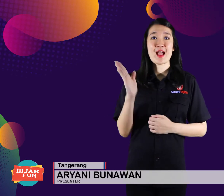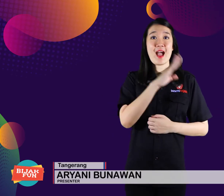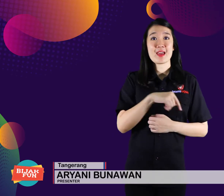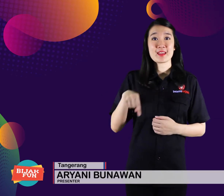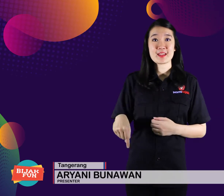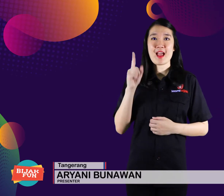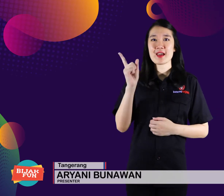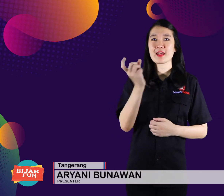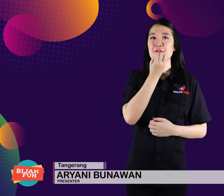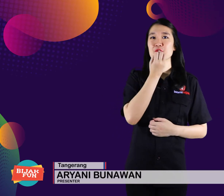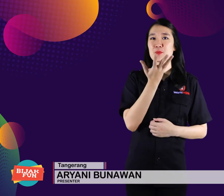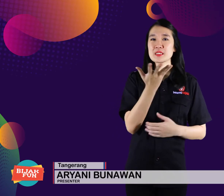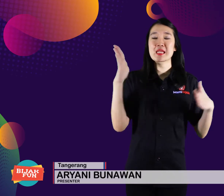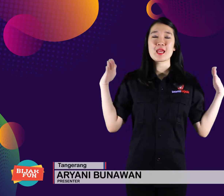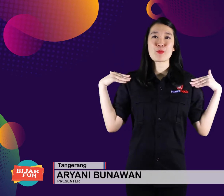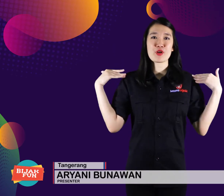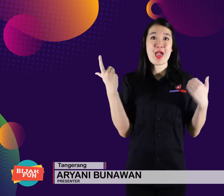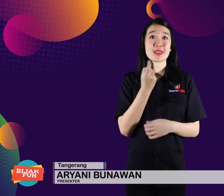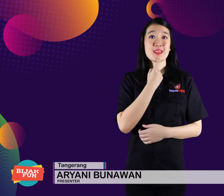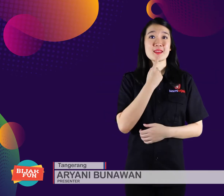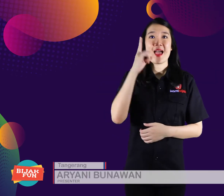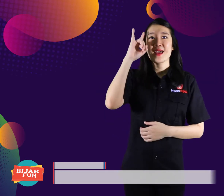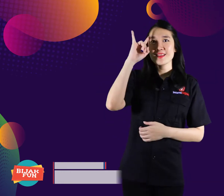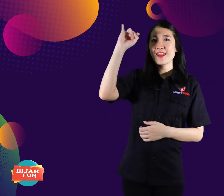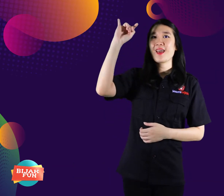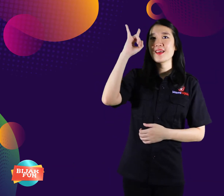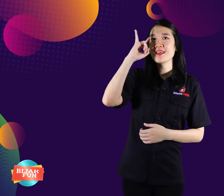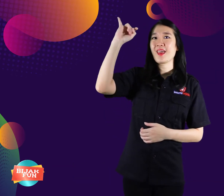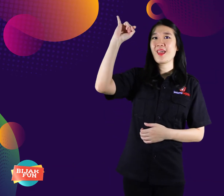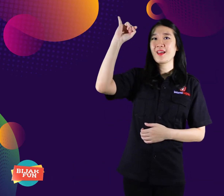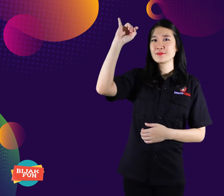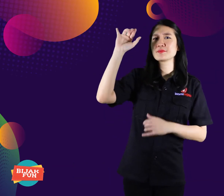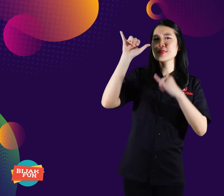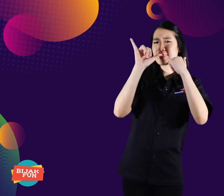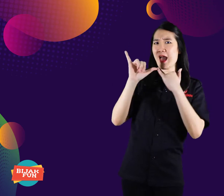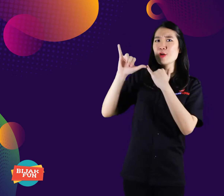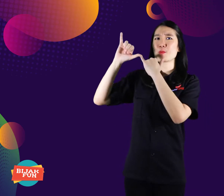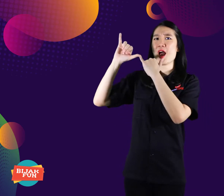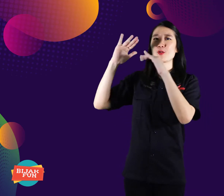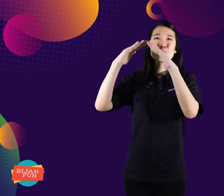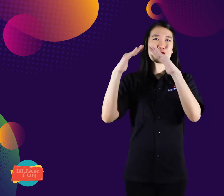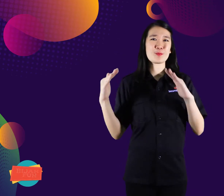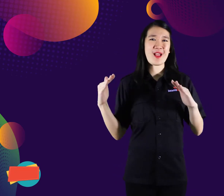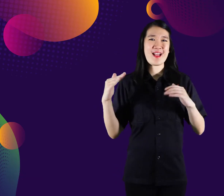Today want entertainment information about New Year's ideas at home.